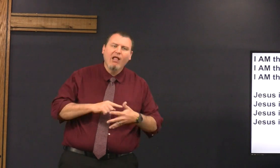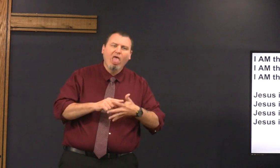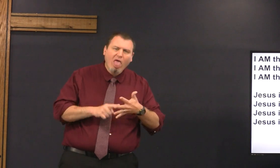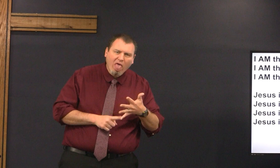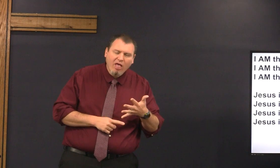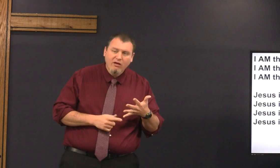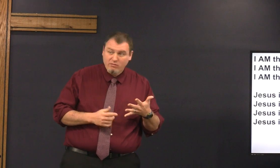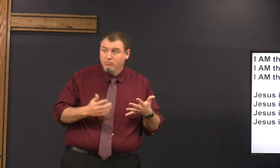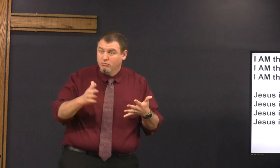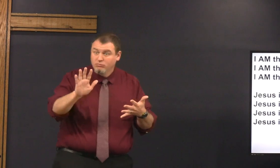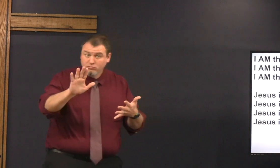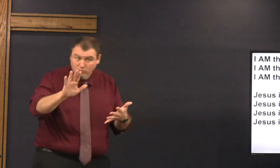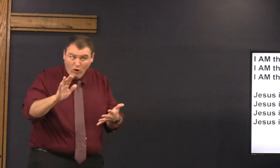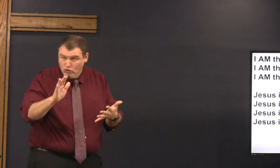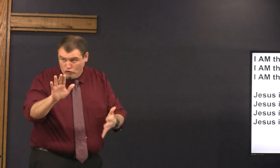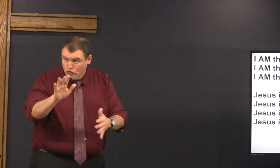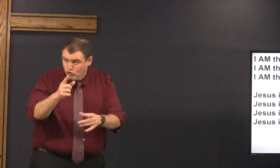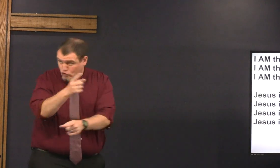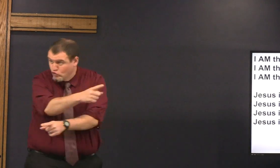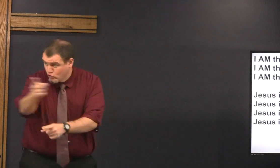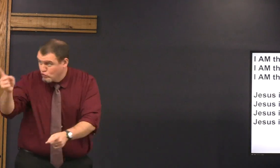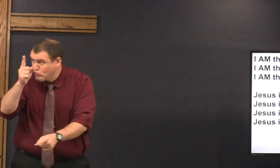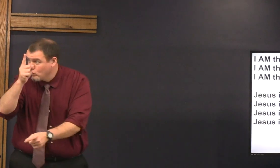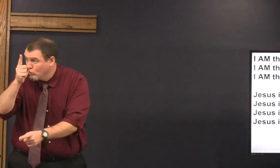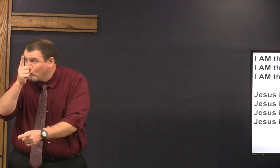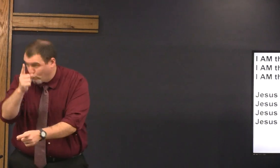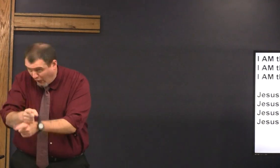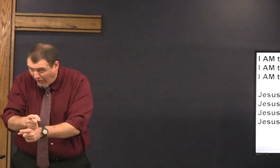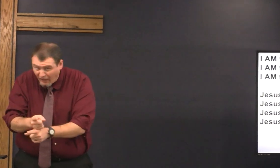we talked about physical things about Freedom From Pain